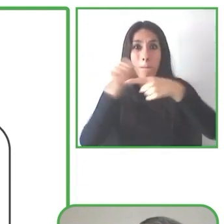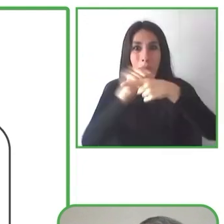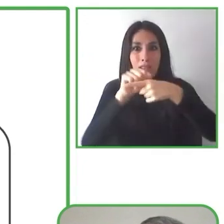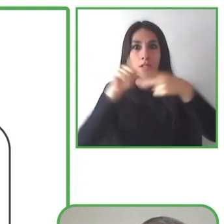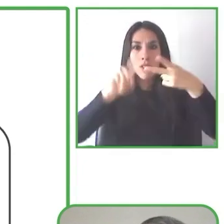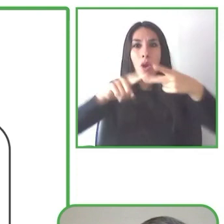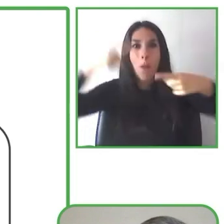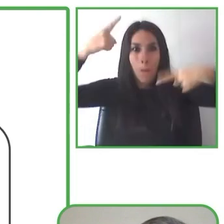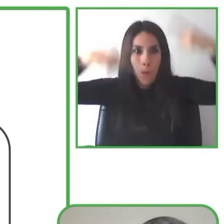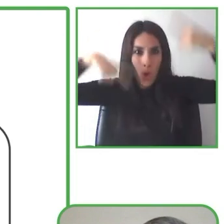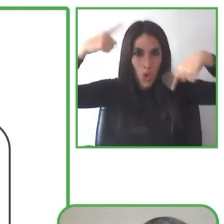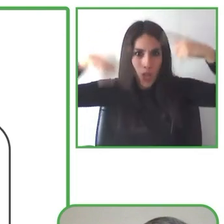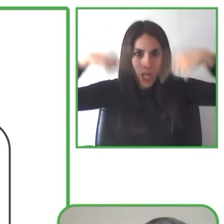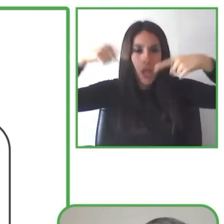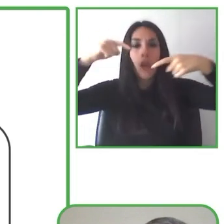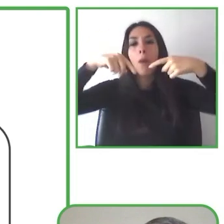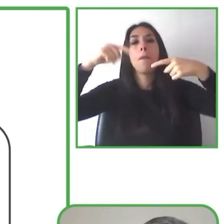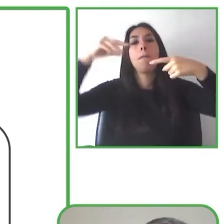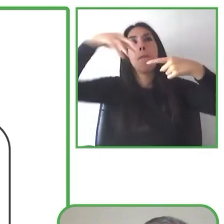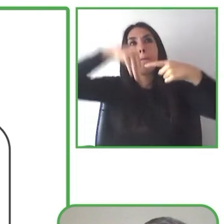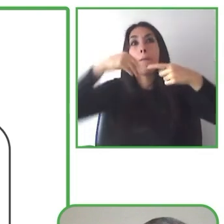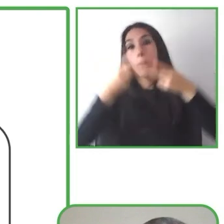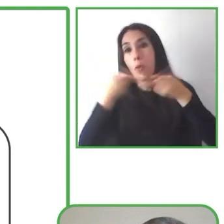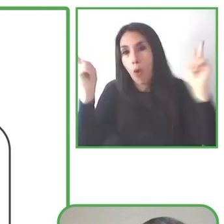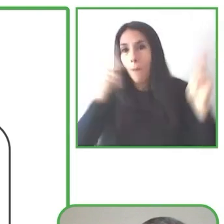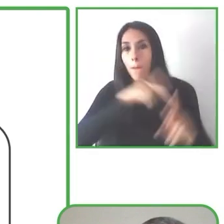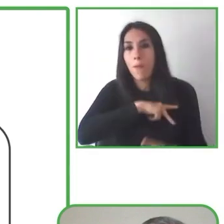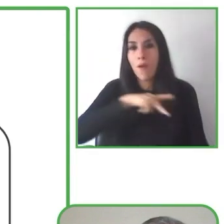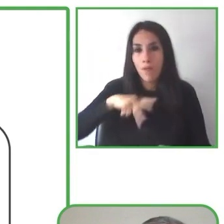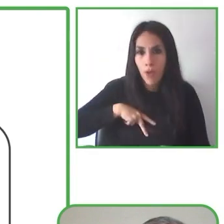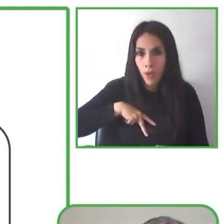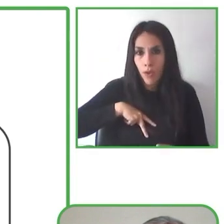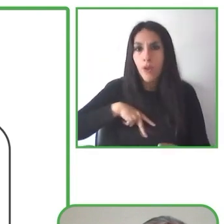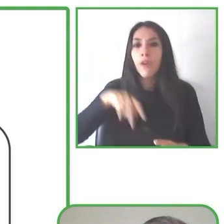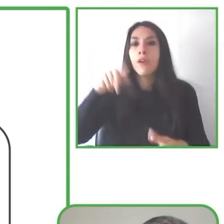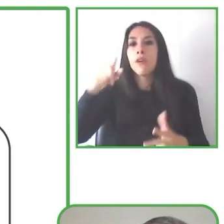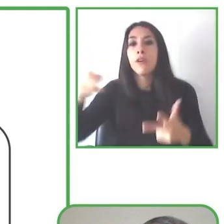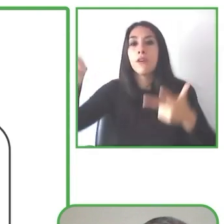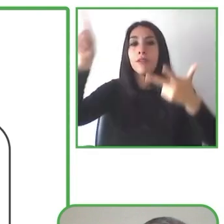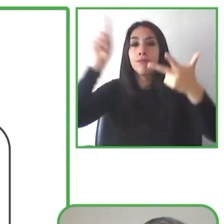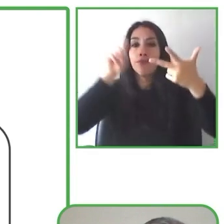We seek to change our beliefs and expectations and bring a fairer